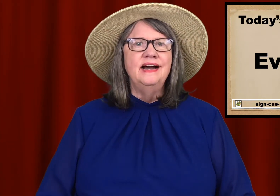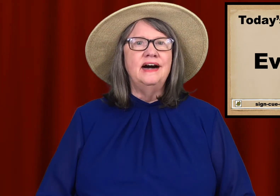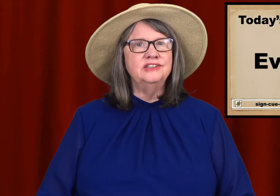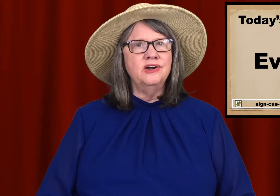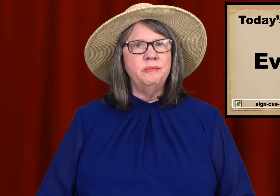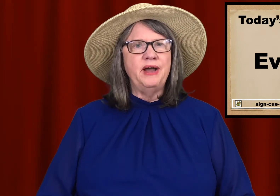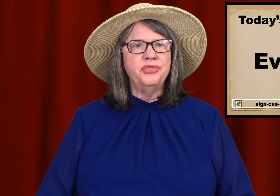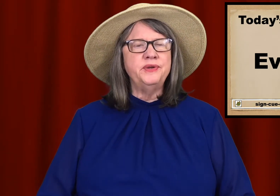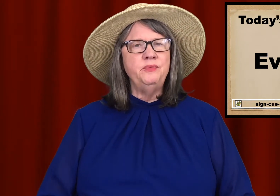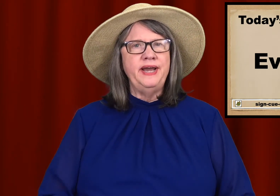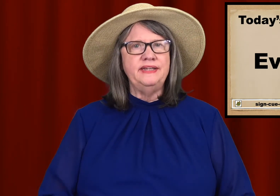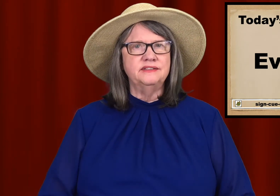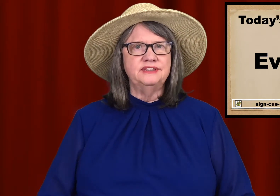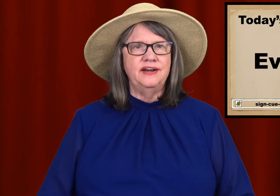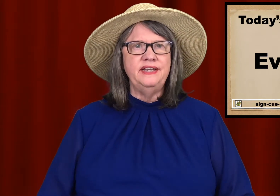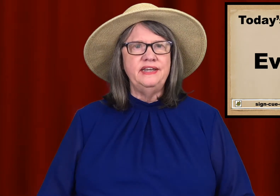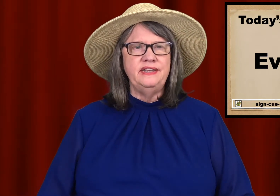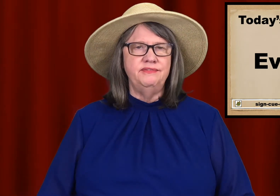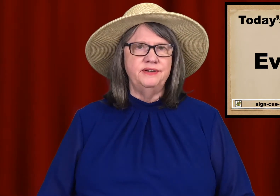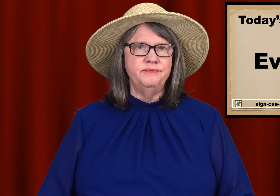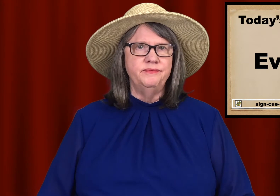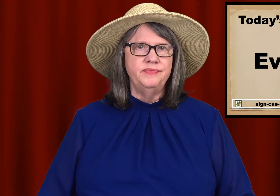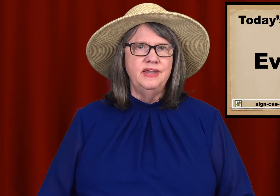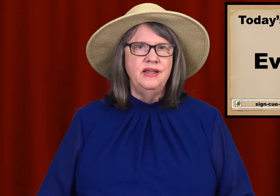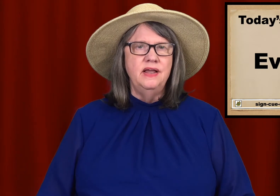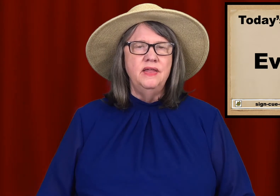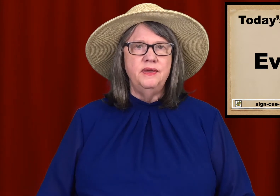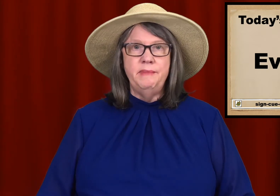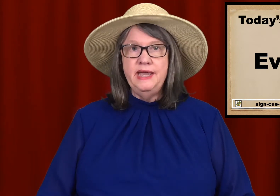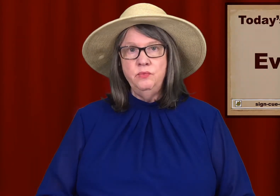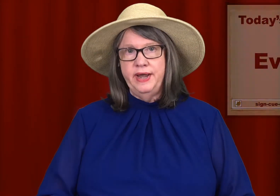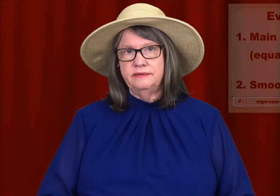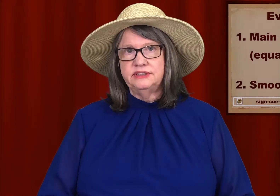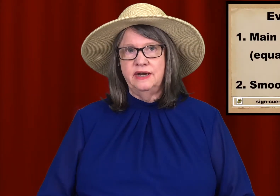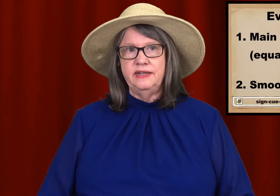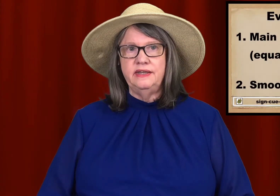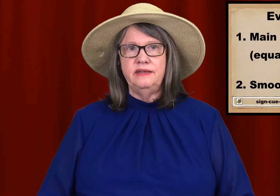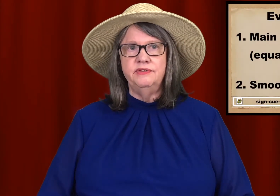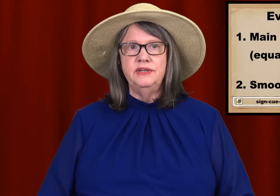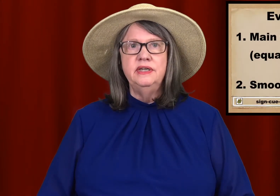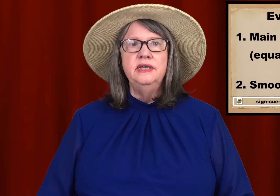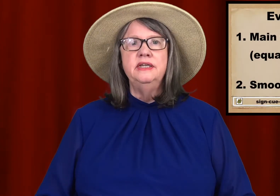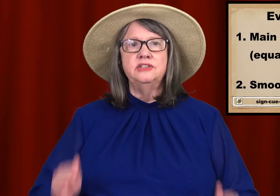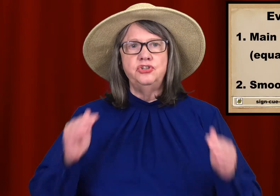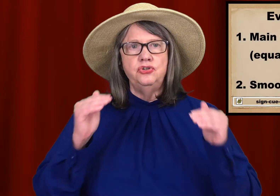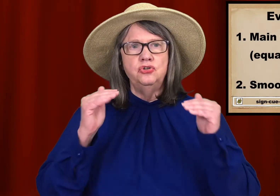I'll talk about three ways of signing EVEN. The main way of signing EVEN is to use